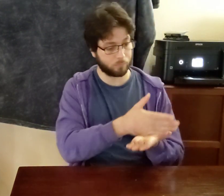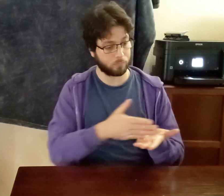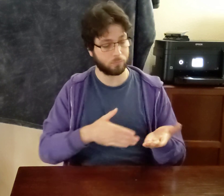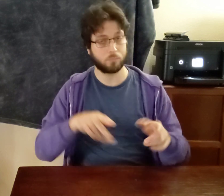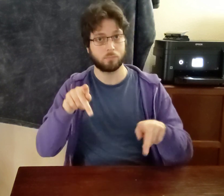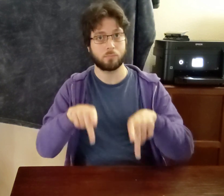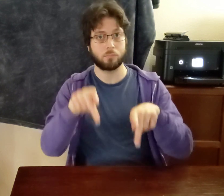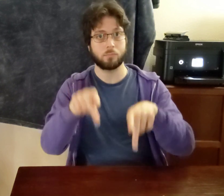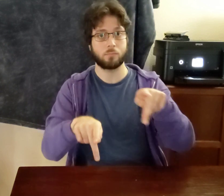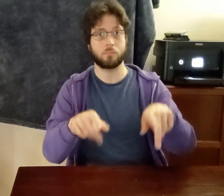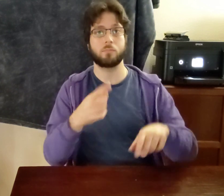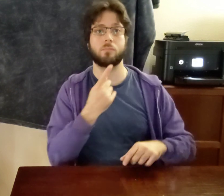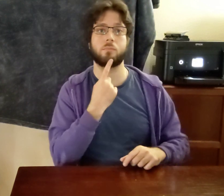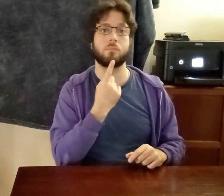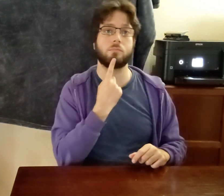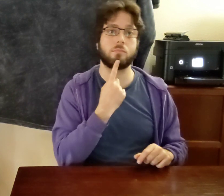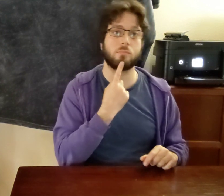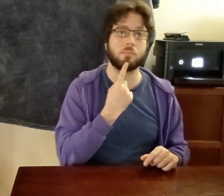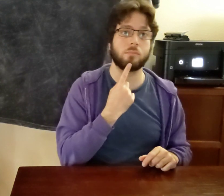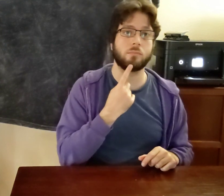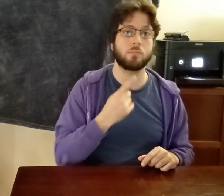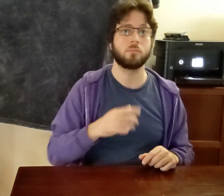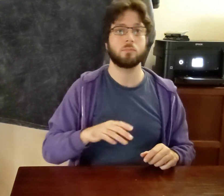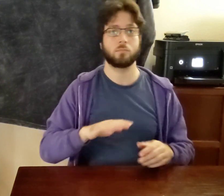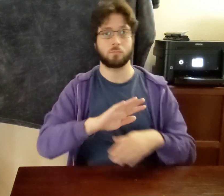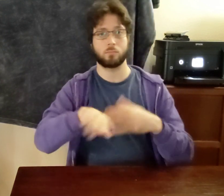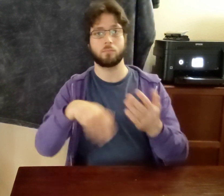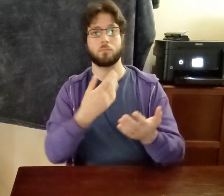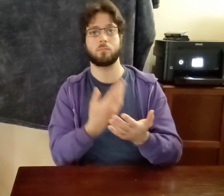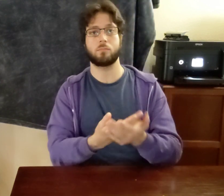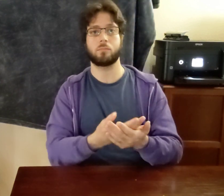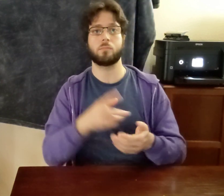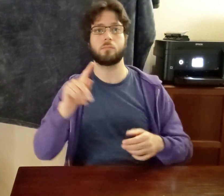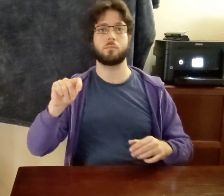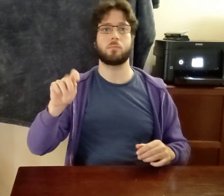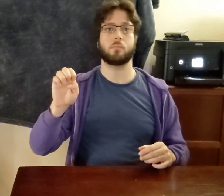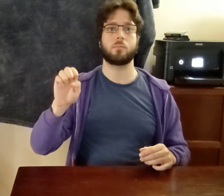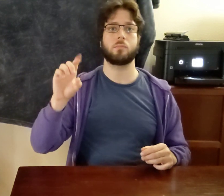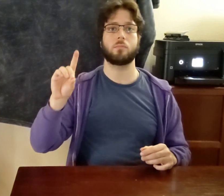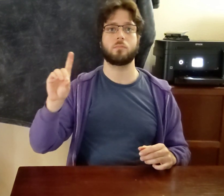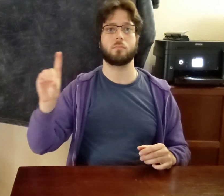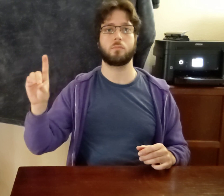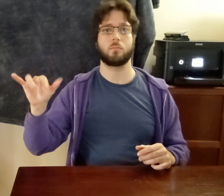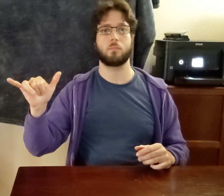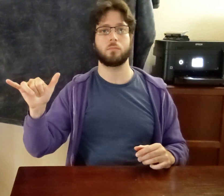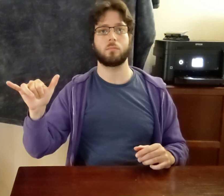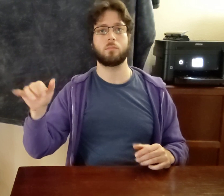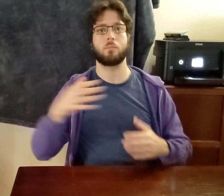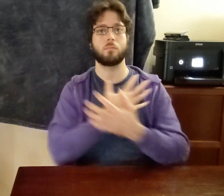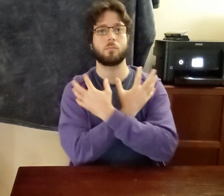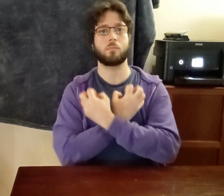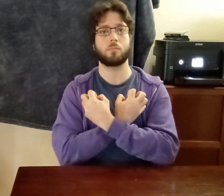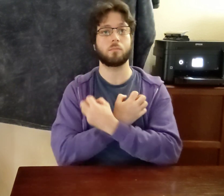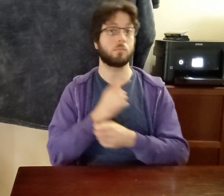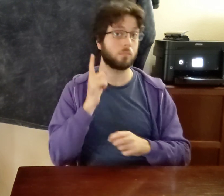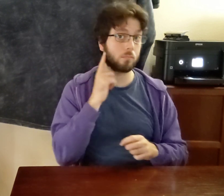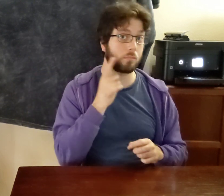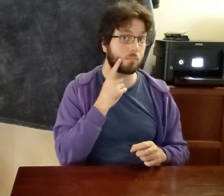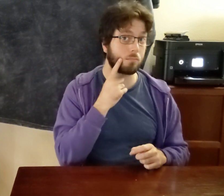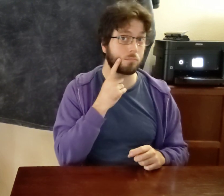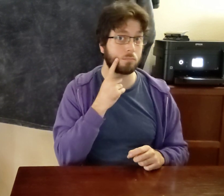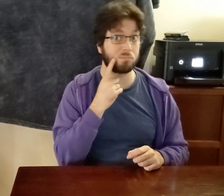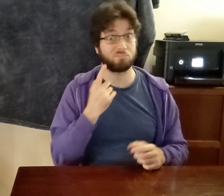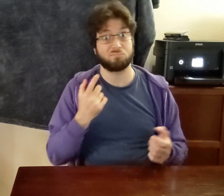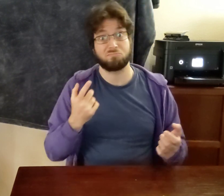SOME PEOPLE SAY ALL T-E-D-D-Y BEAR DEAF